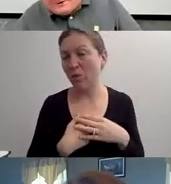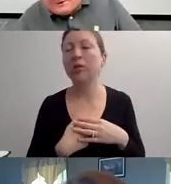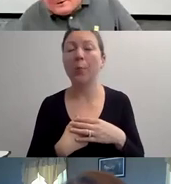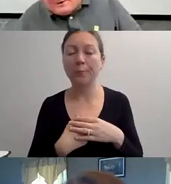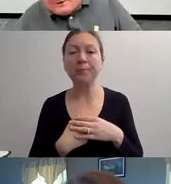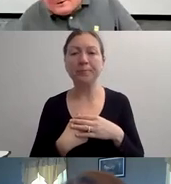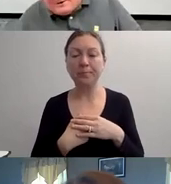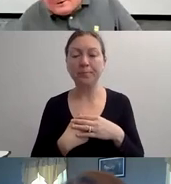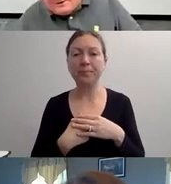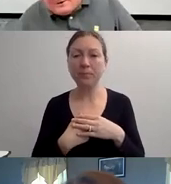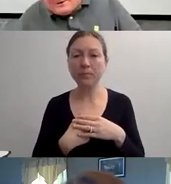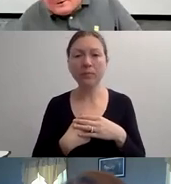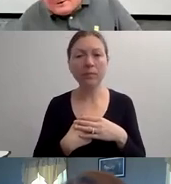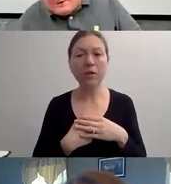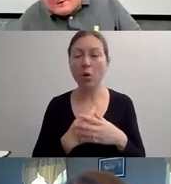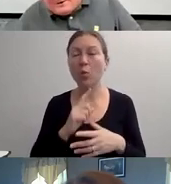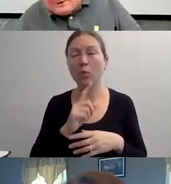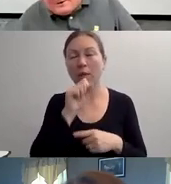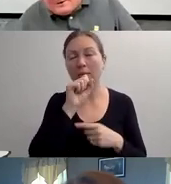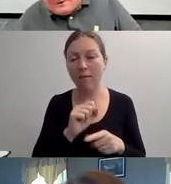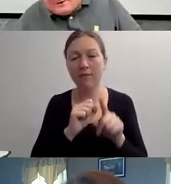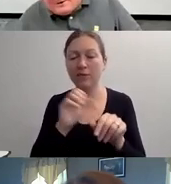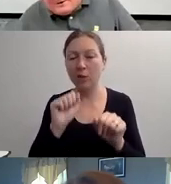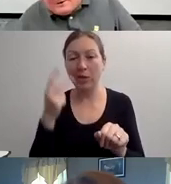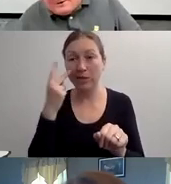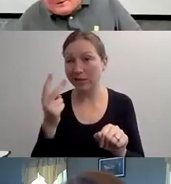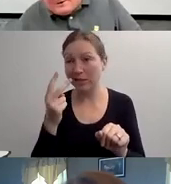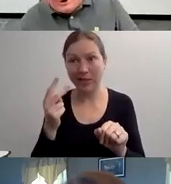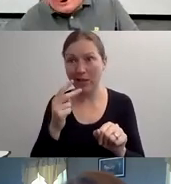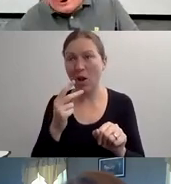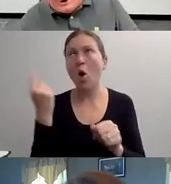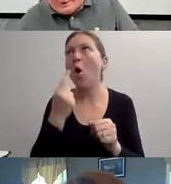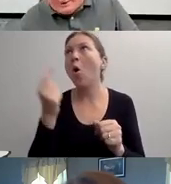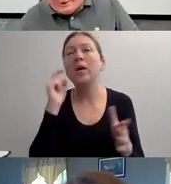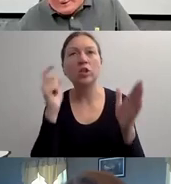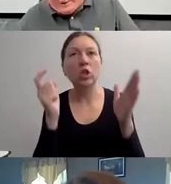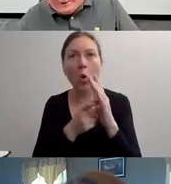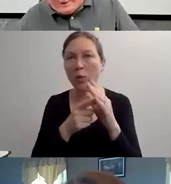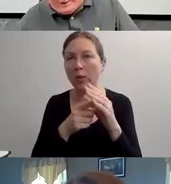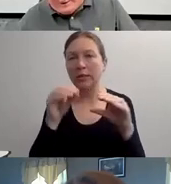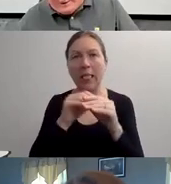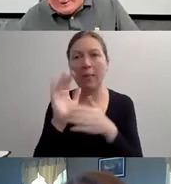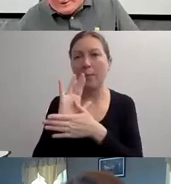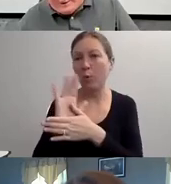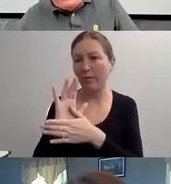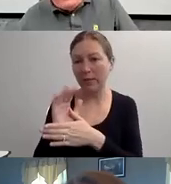I CAN SQUEEZE HIM. OH, BUT WHAT DOES GEORGE DO, HIS BROTHER.